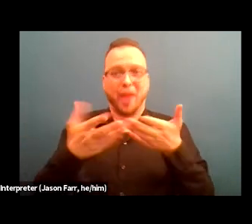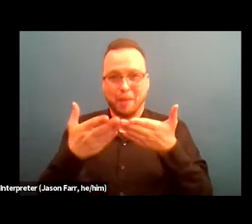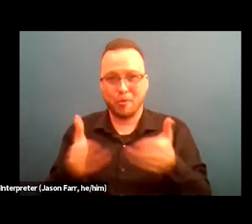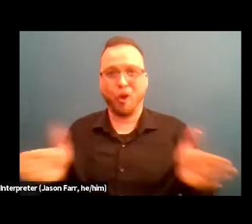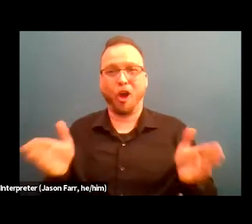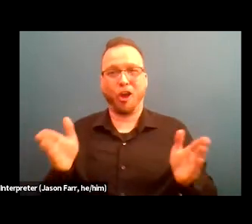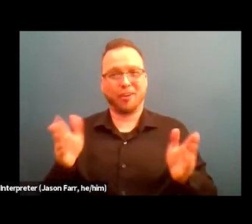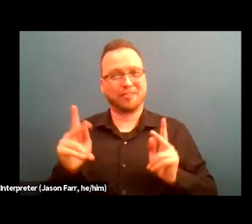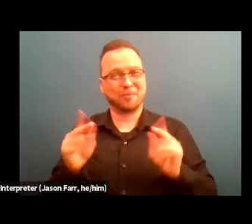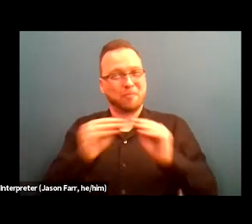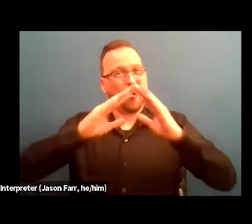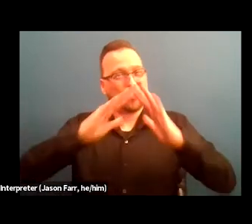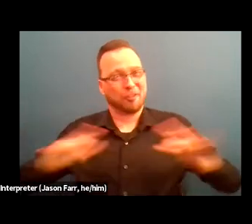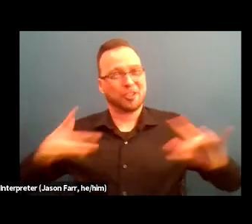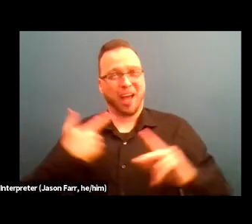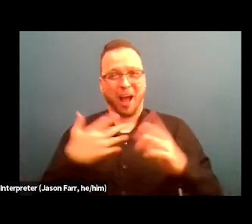further diversifying our pool of candidates.